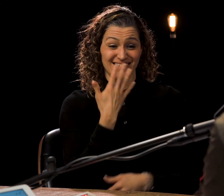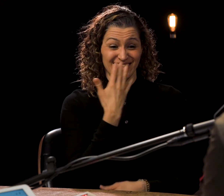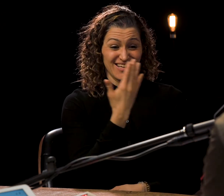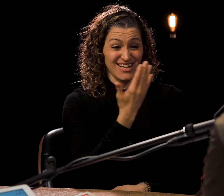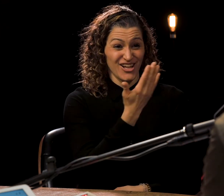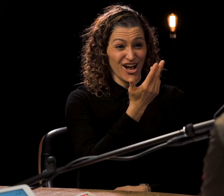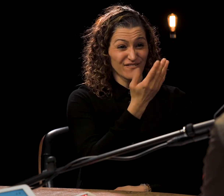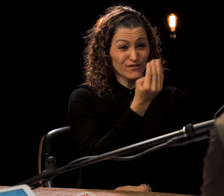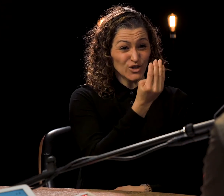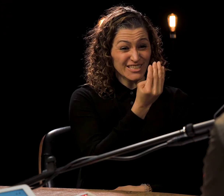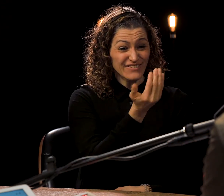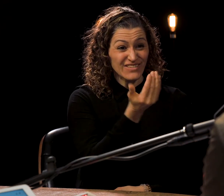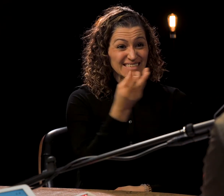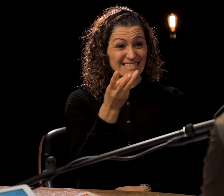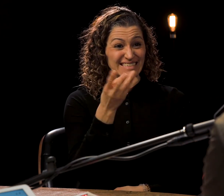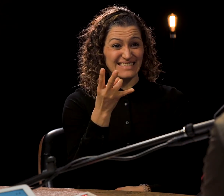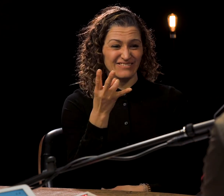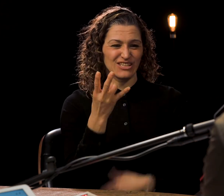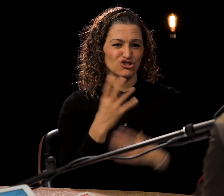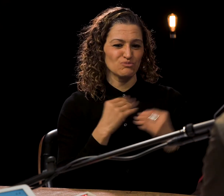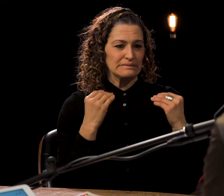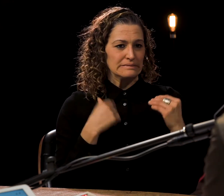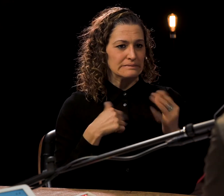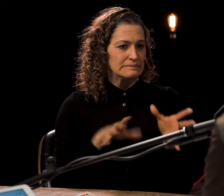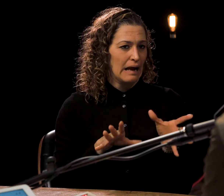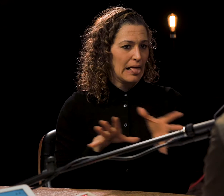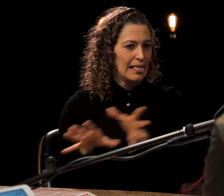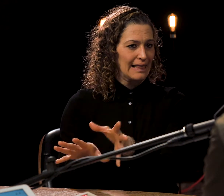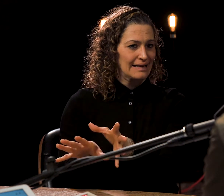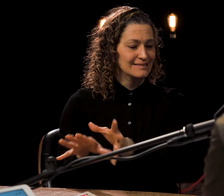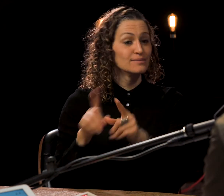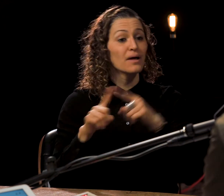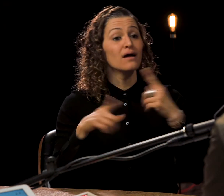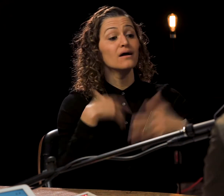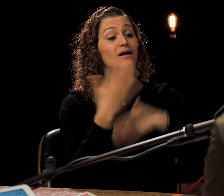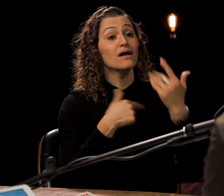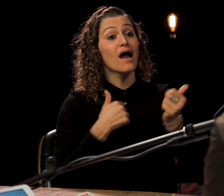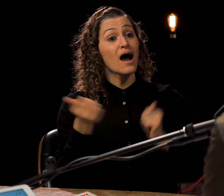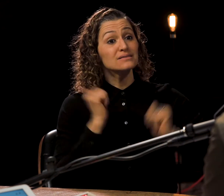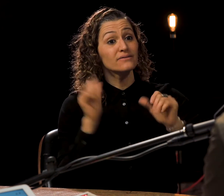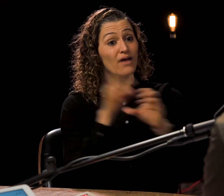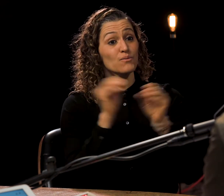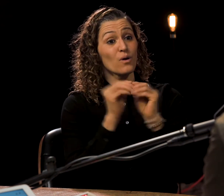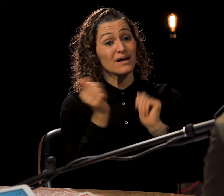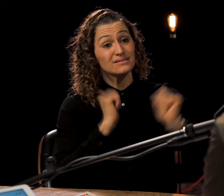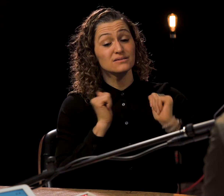Dawn Jani Birley: was young... so Dawn Jani Birley: at the age of 14, 15, 16... Shakespeare Dawn Jani Birley: wasn't really my thing.